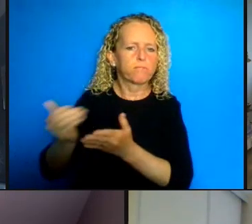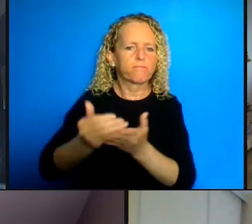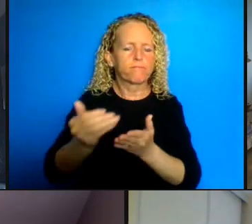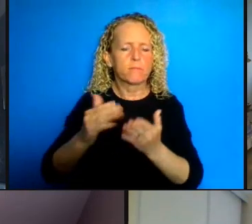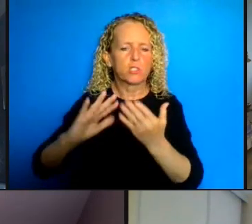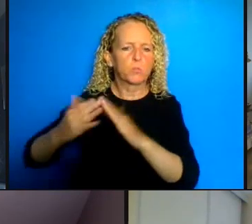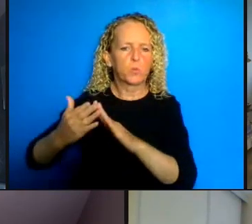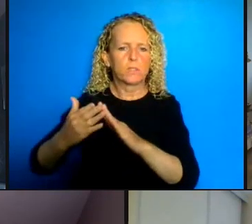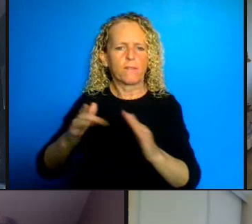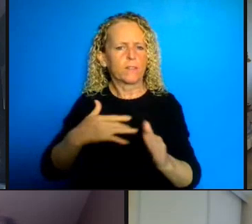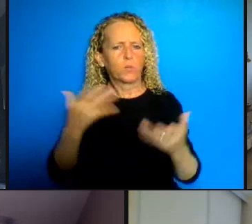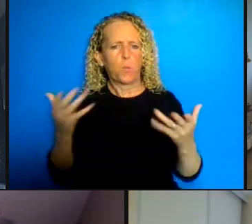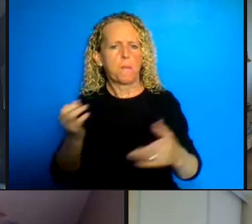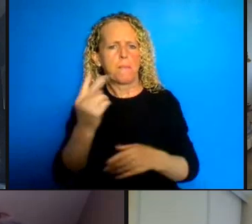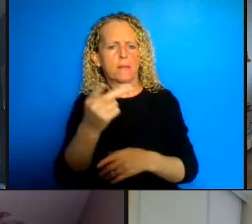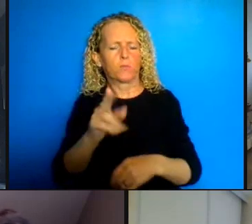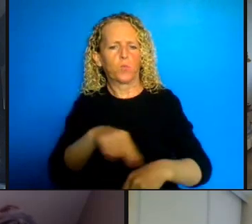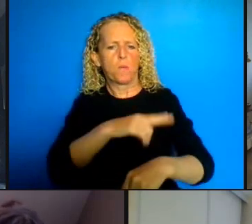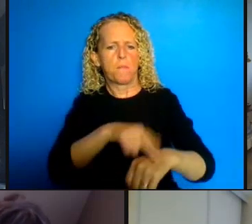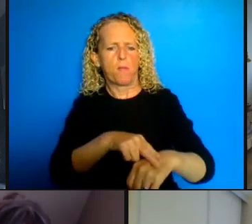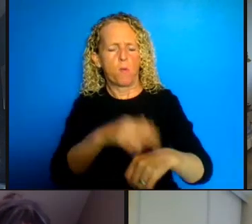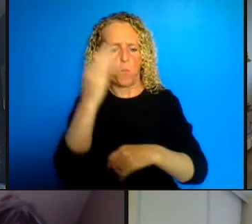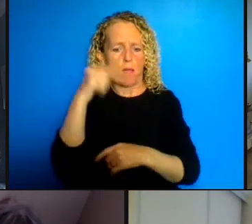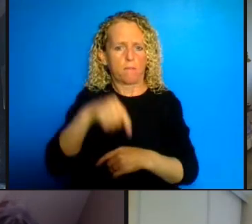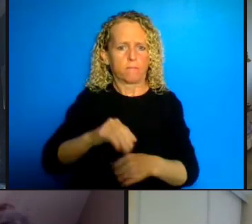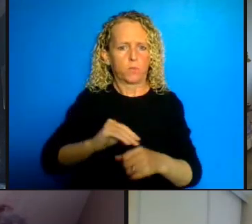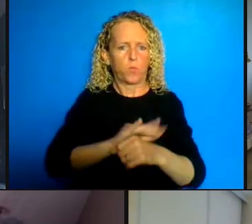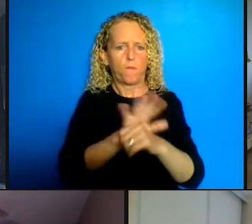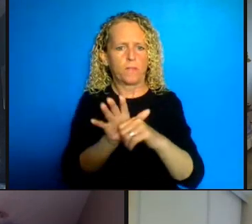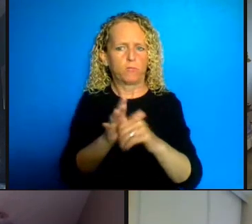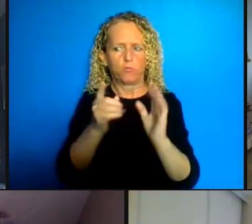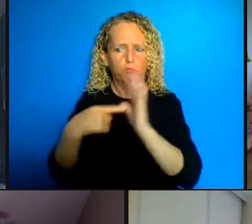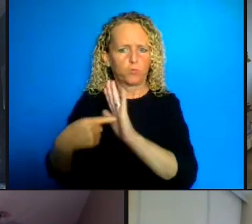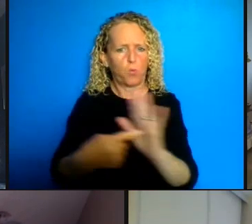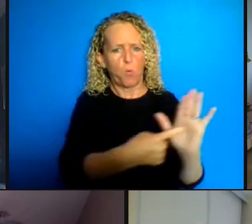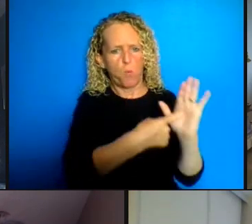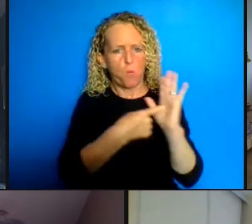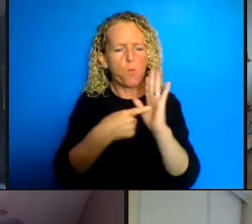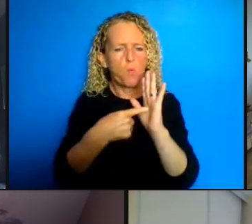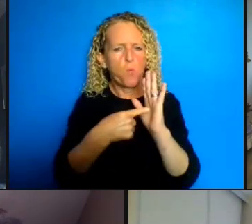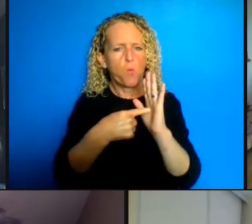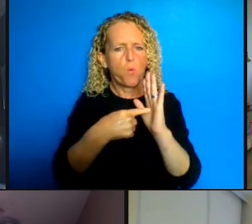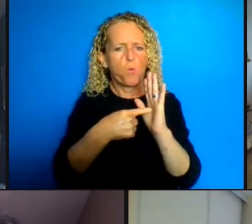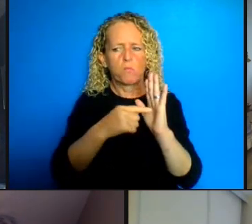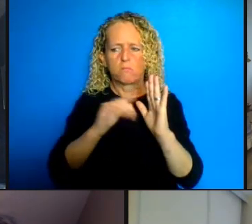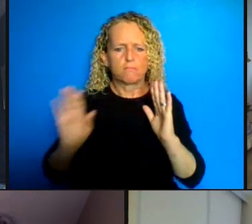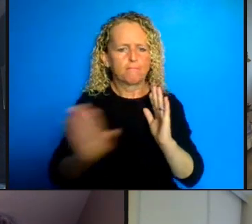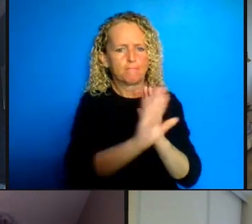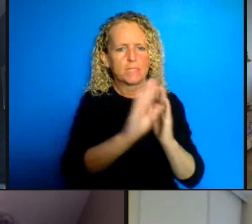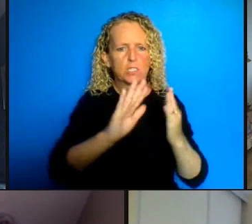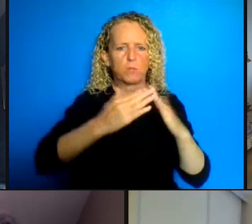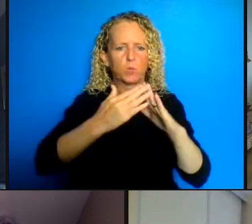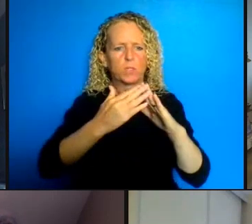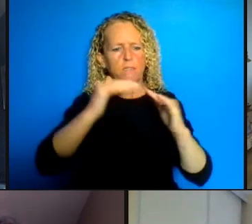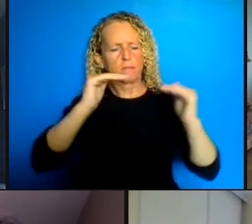witnesses in terms of the way that we treat this community and if anything's